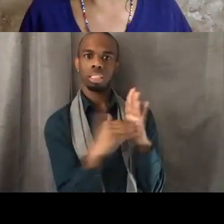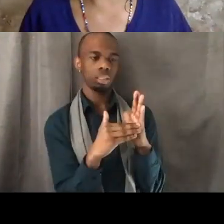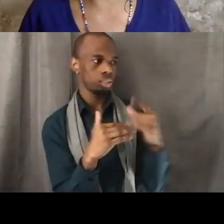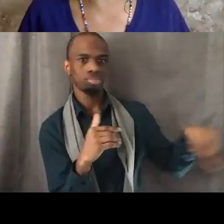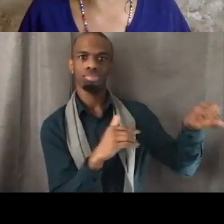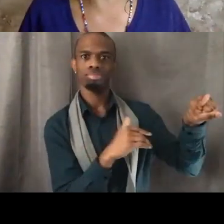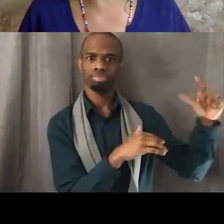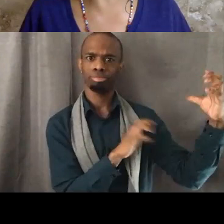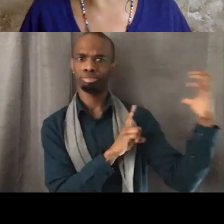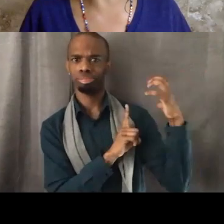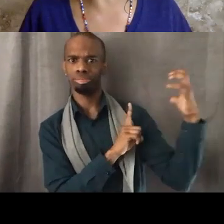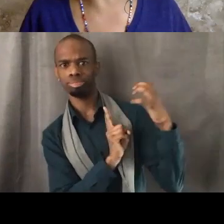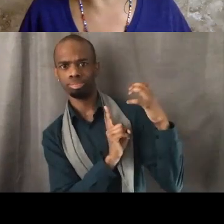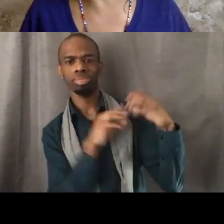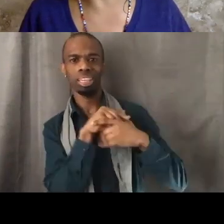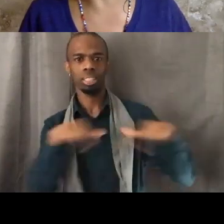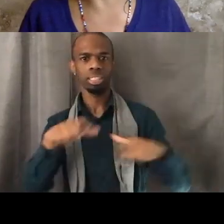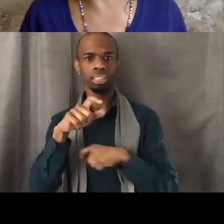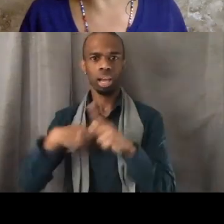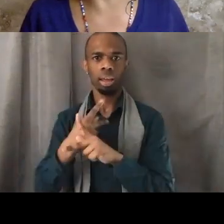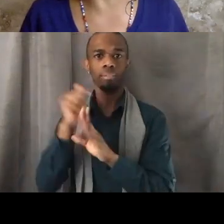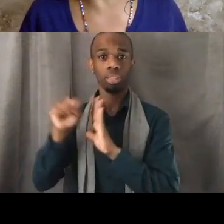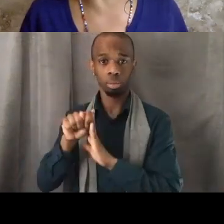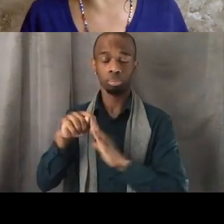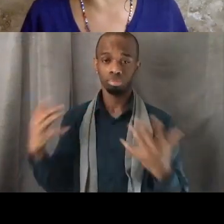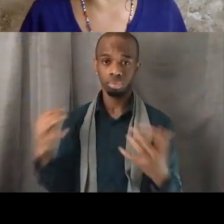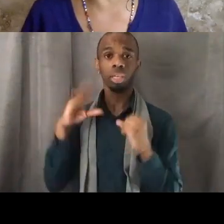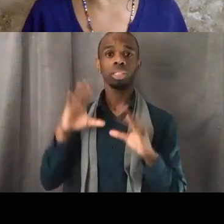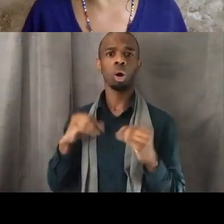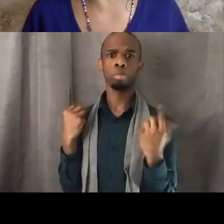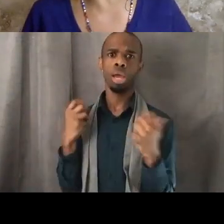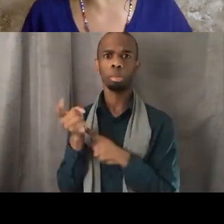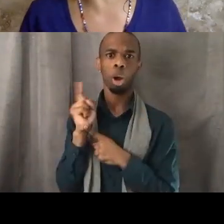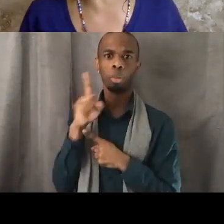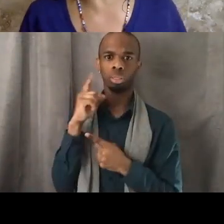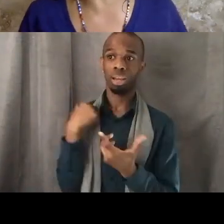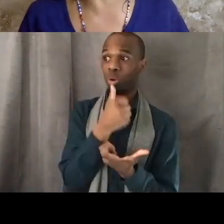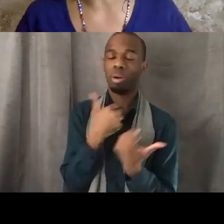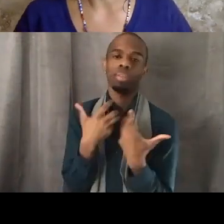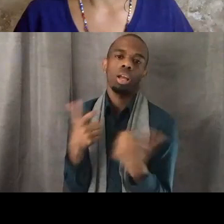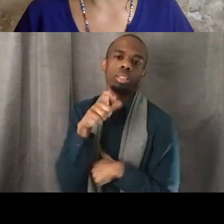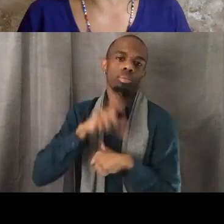I don't have very many moments to breathe and I haven't written anything substantial other than kind